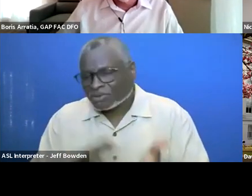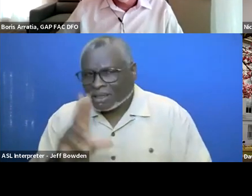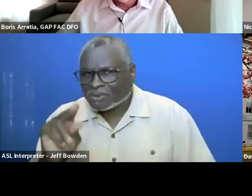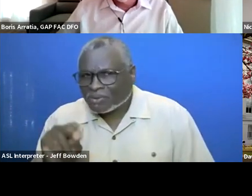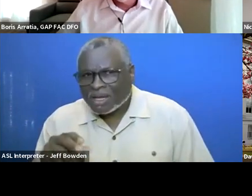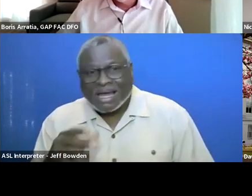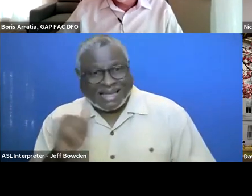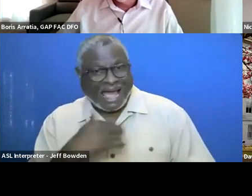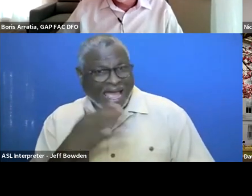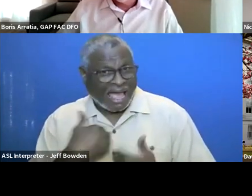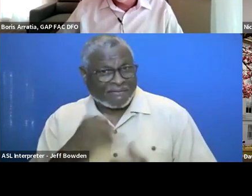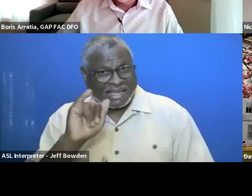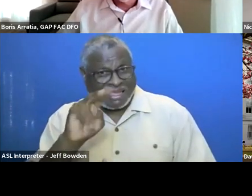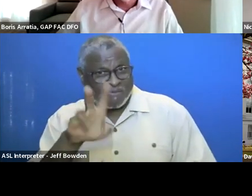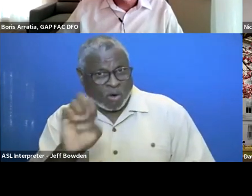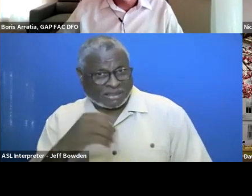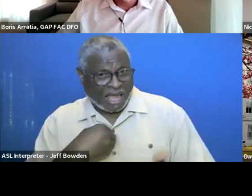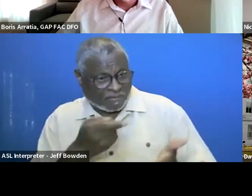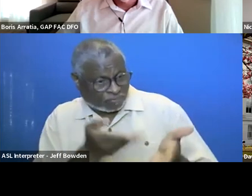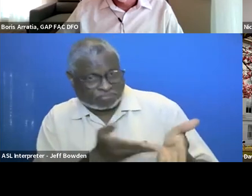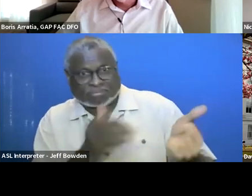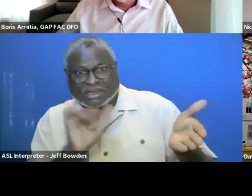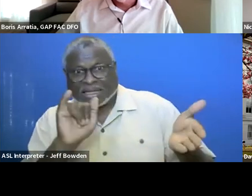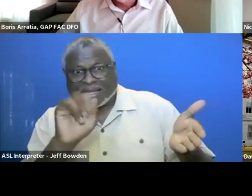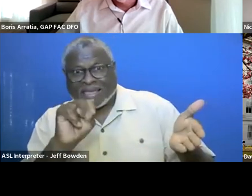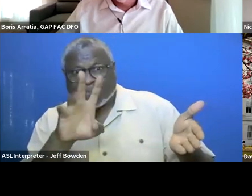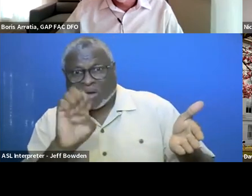of the contract and I have your invoice right here. That is a human activity.